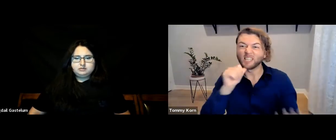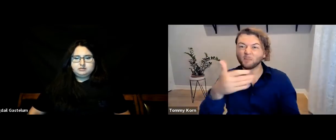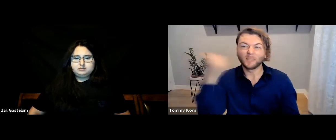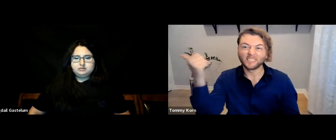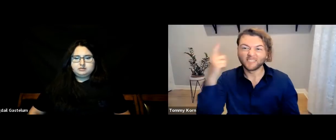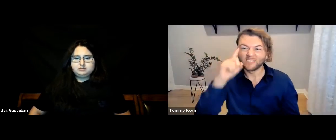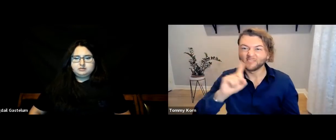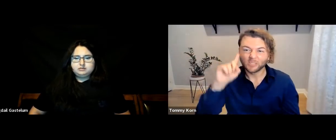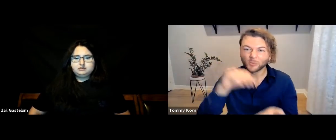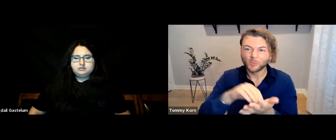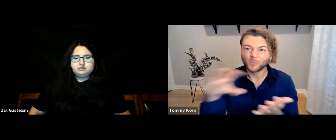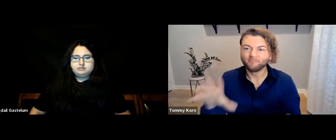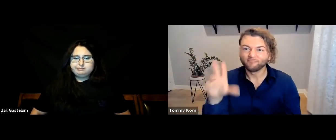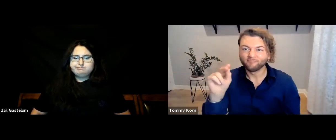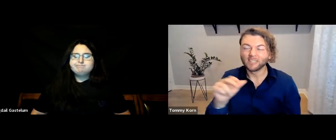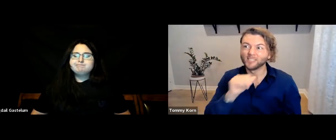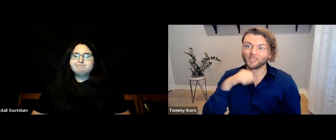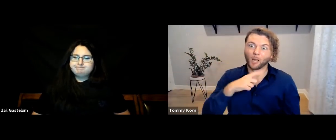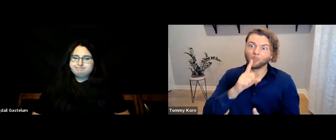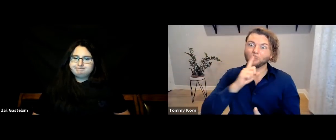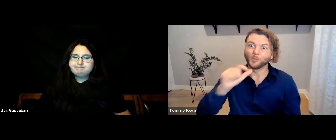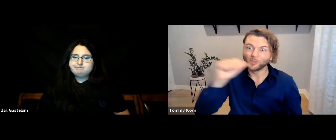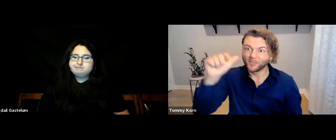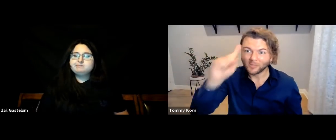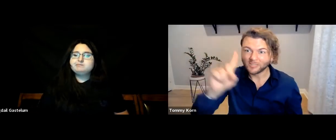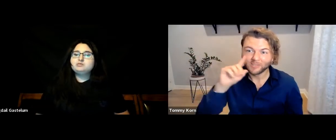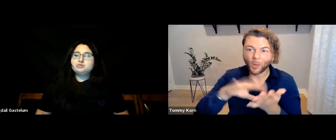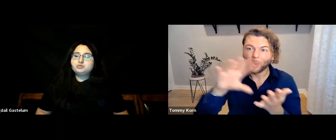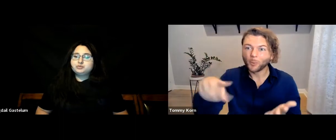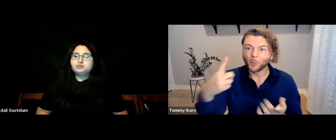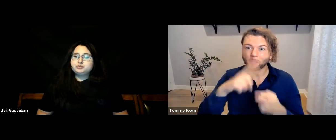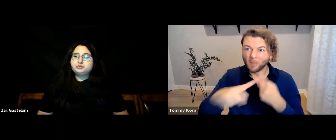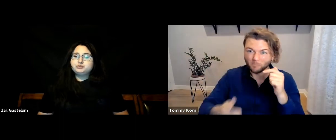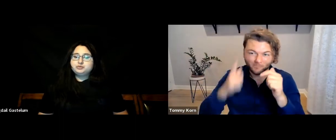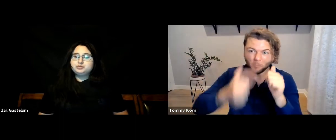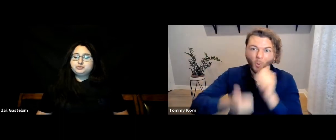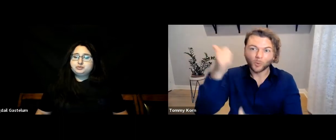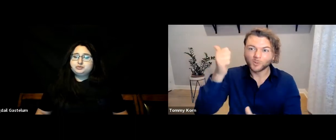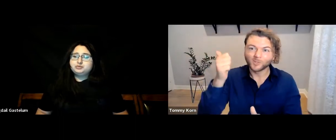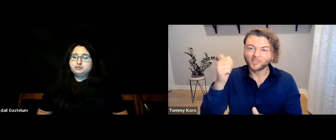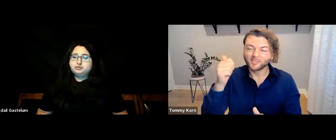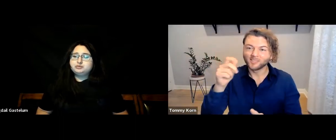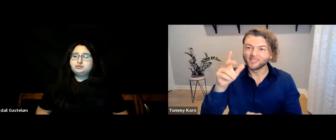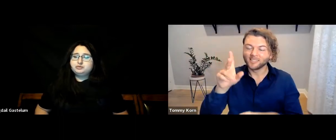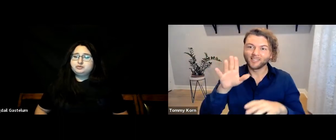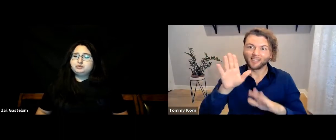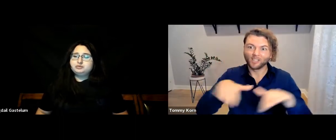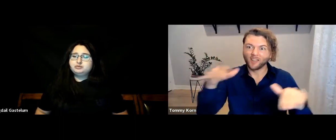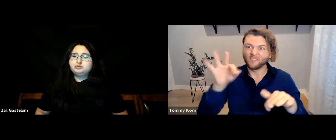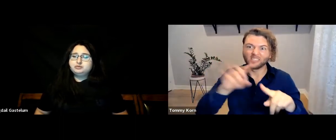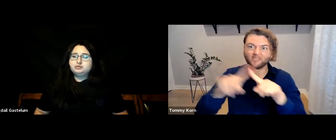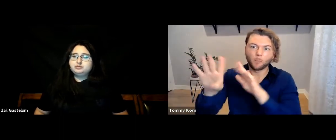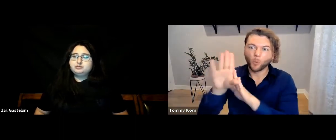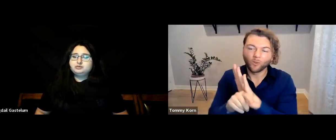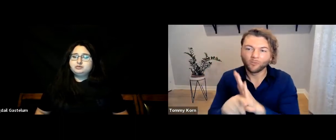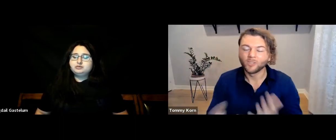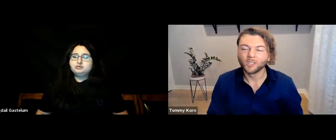It’s not any better for Deaf students yet, and not only Deaf students but students of different backgrounds as well.